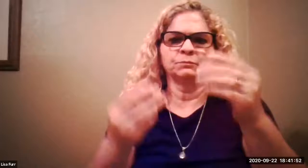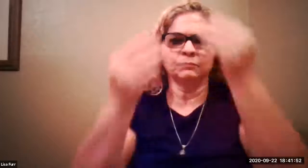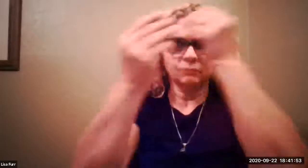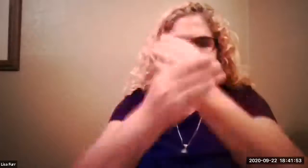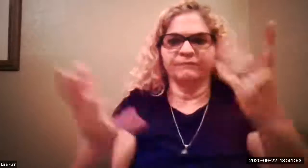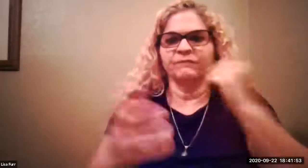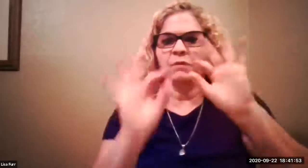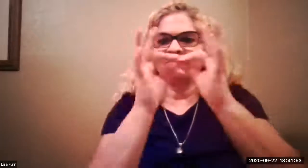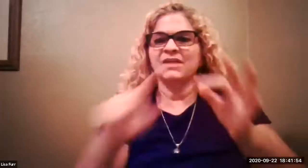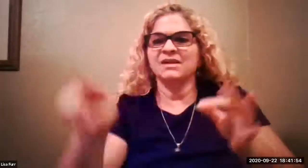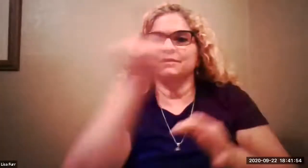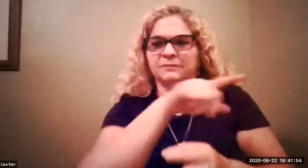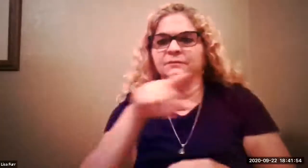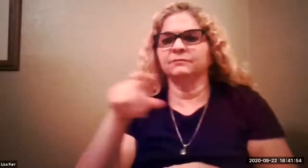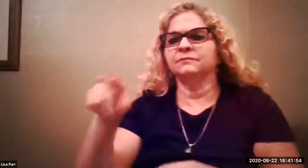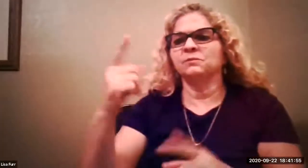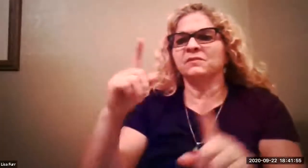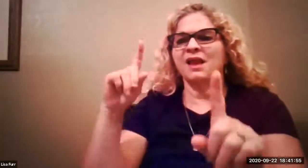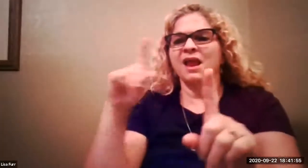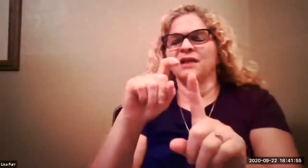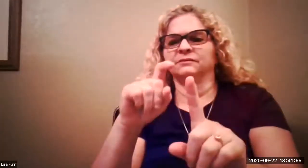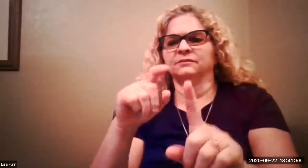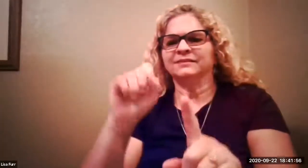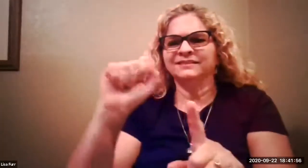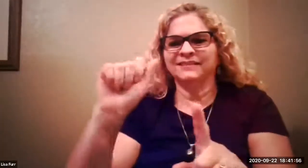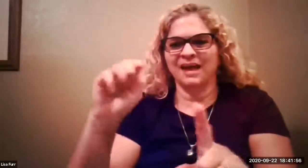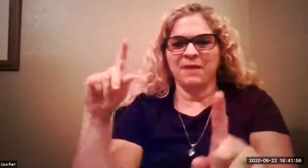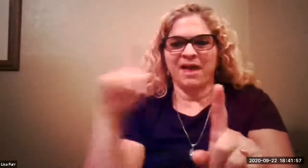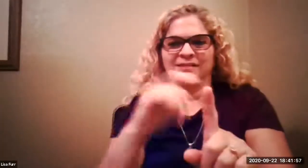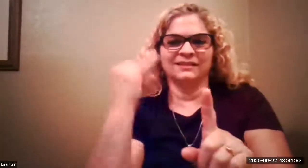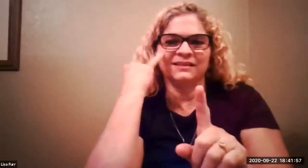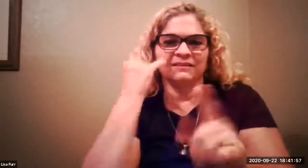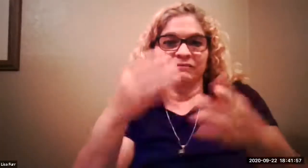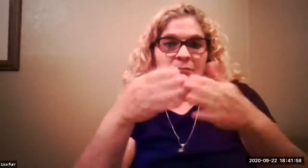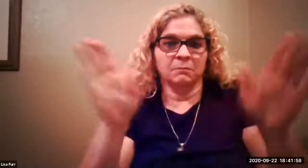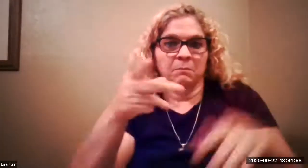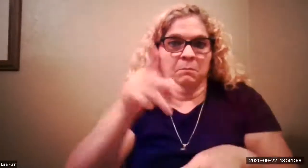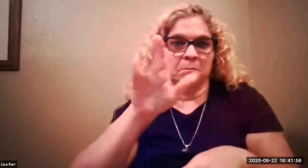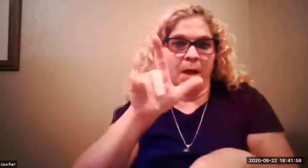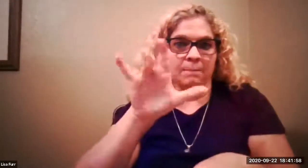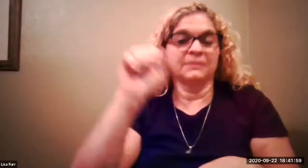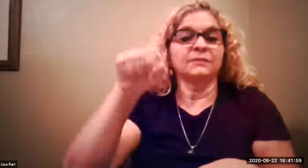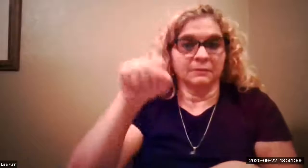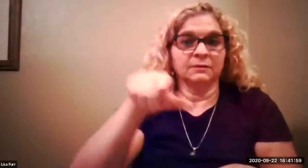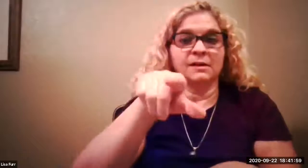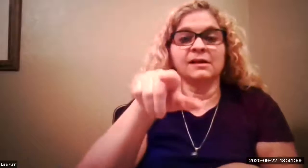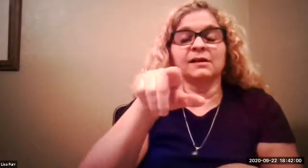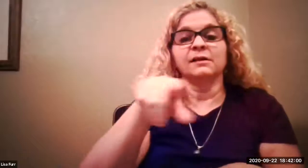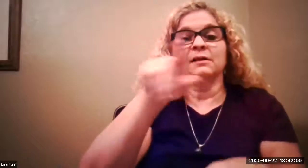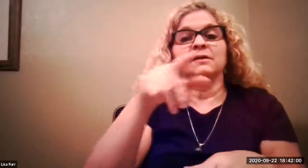youtube channel um for families and one person asked samantha asked if